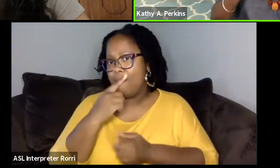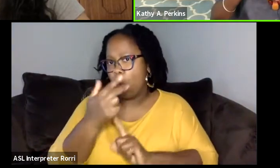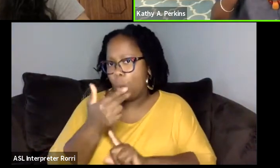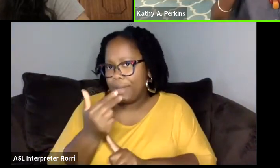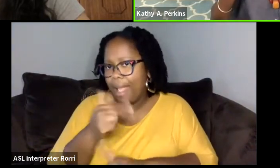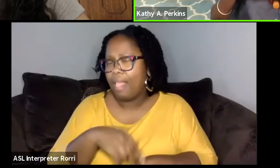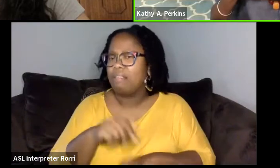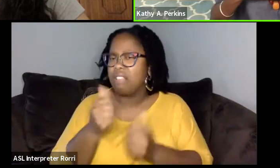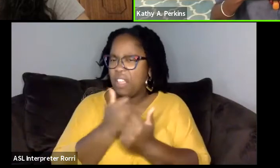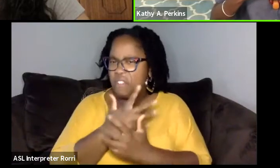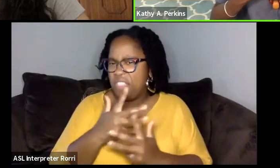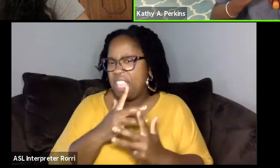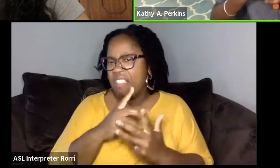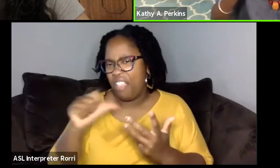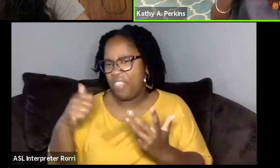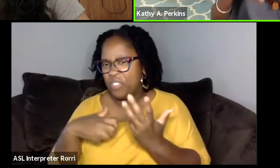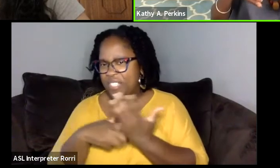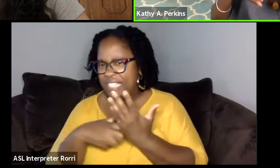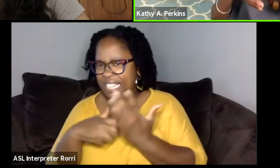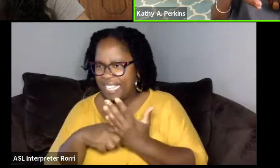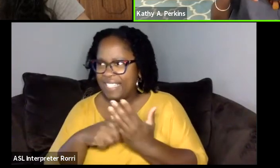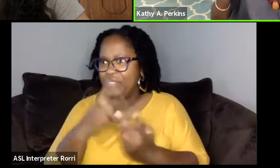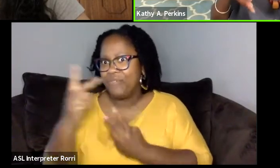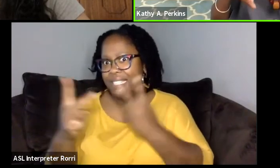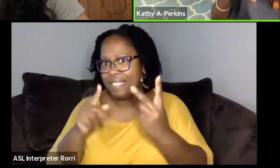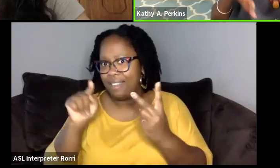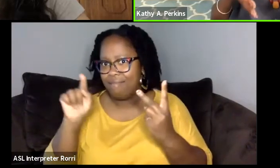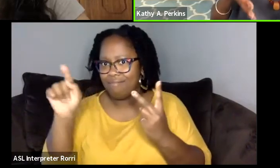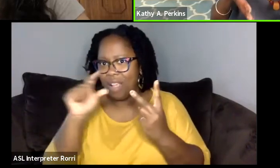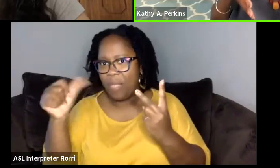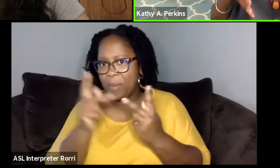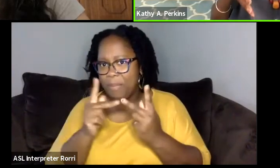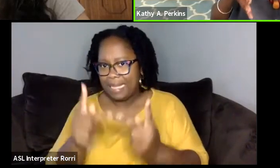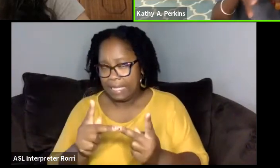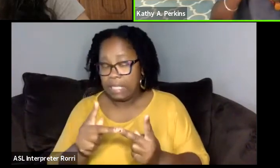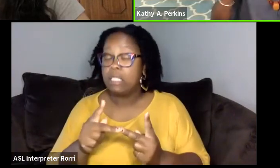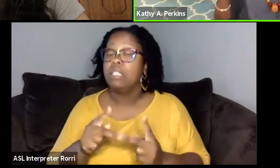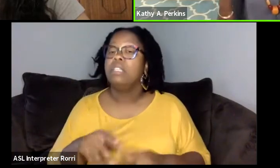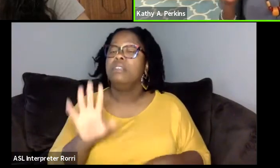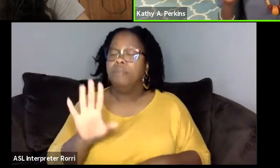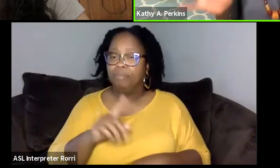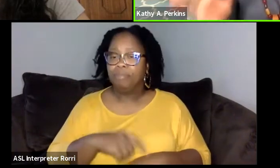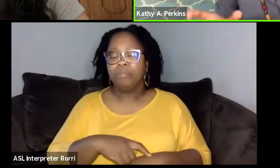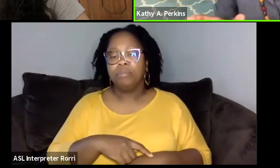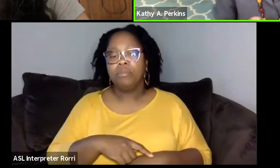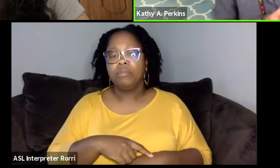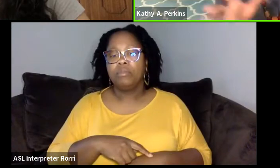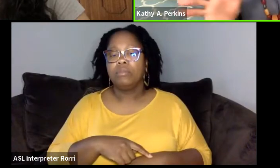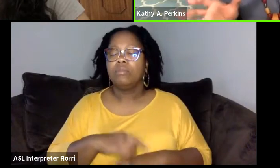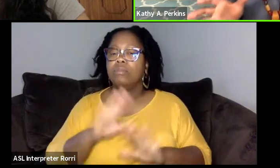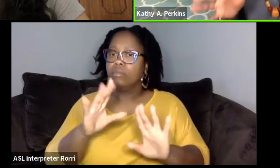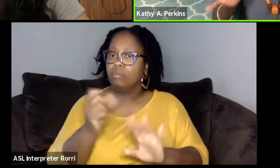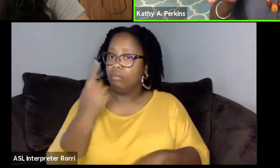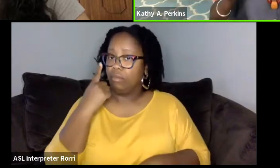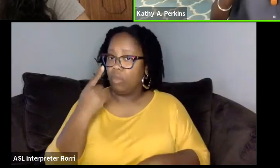And the other thing that I try and do, if there is an artist in the country, and that's the disadvantage of not being an academia anymore,